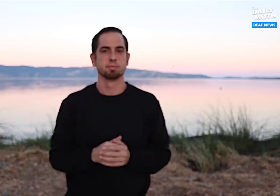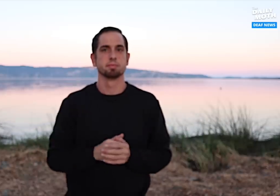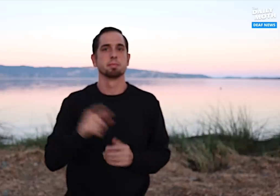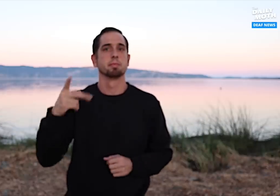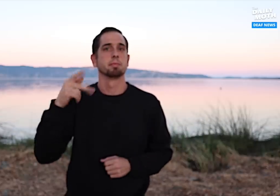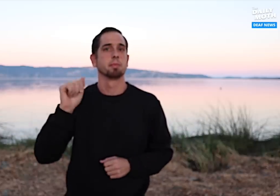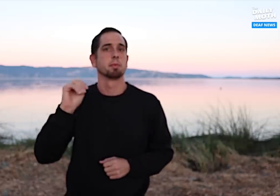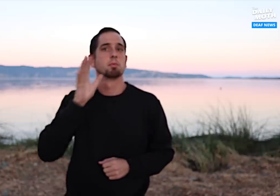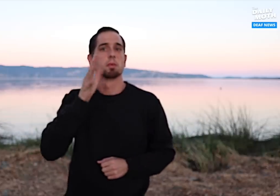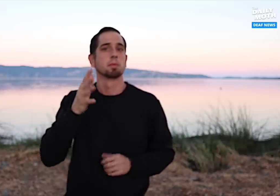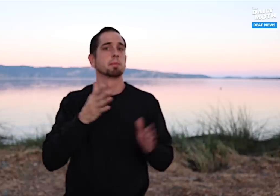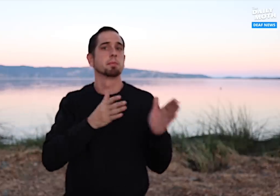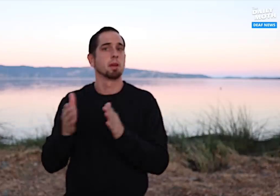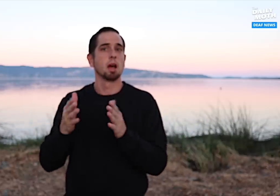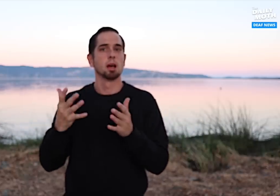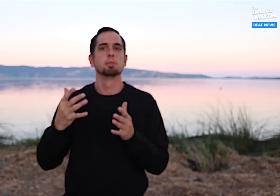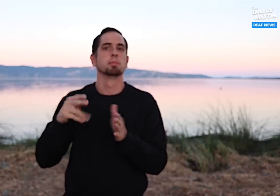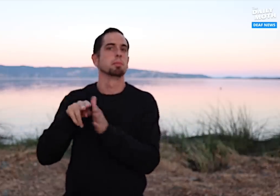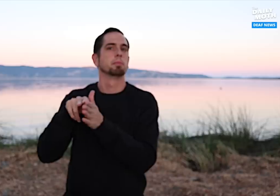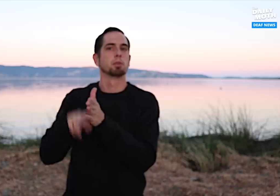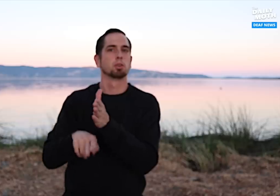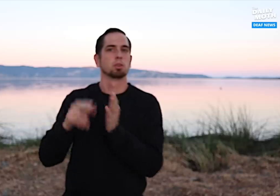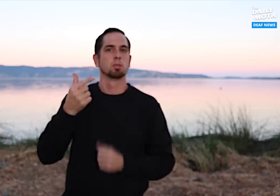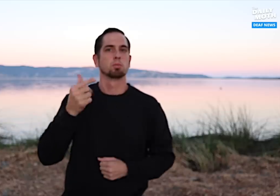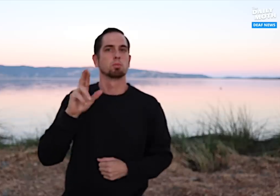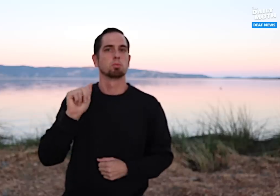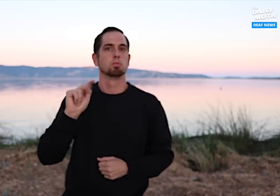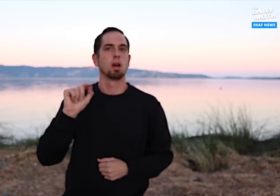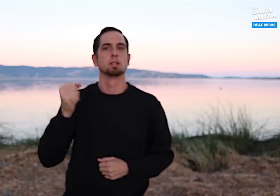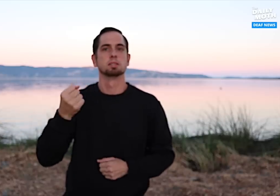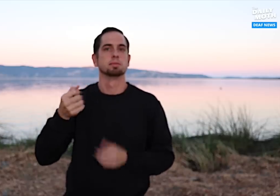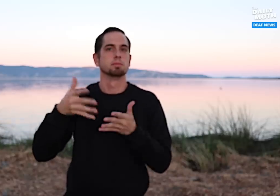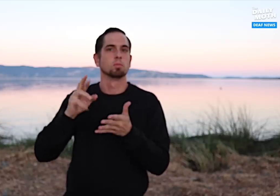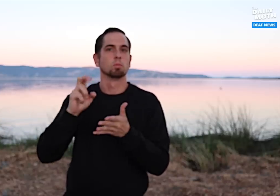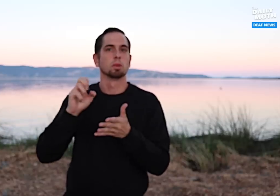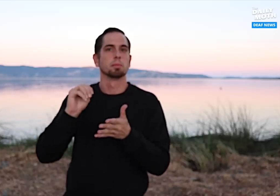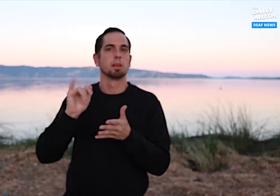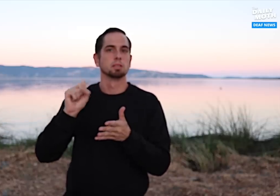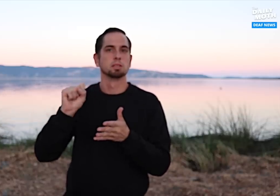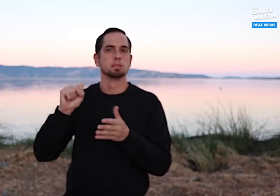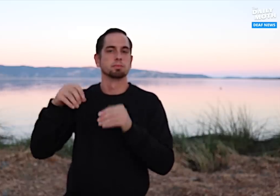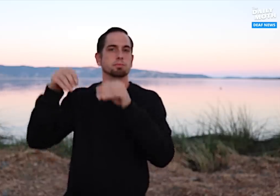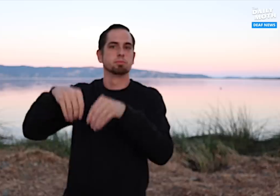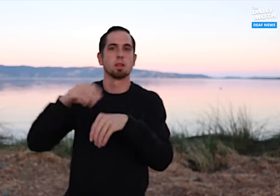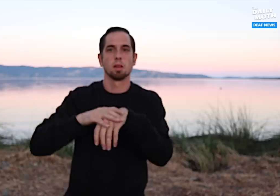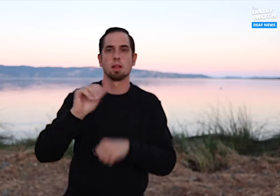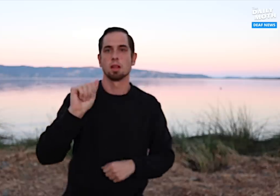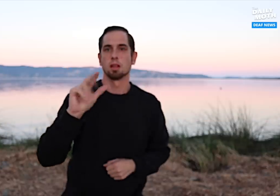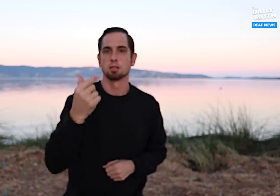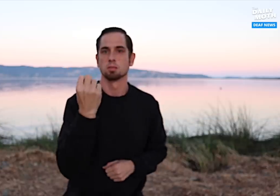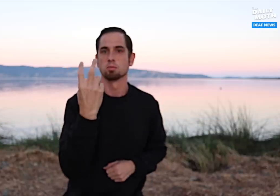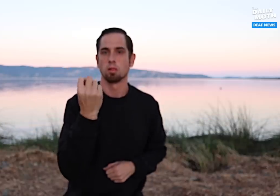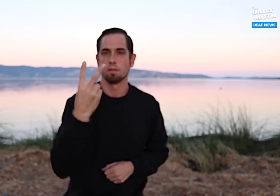Pam plans to bury Grant’s remains on April 12th in